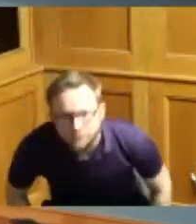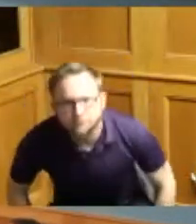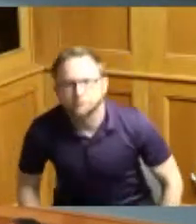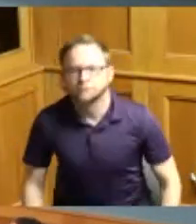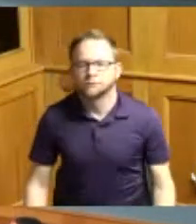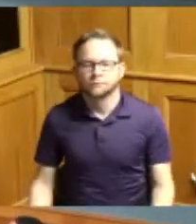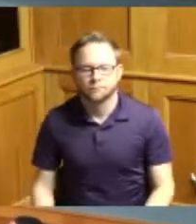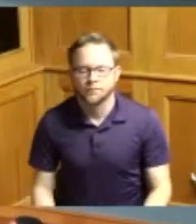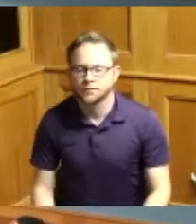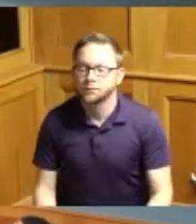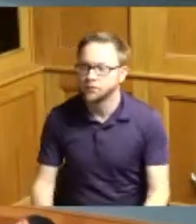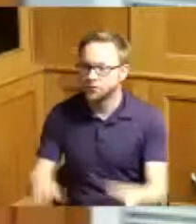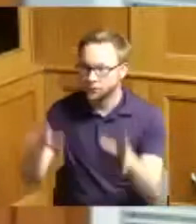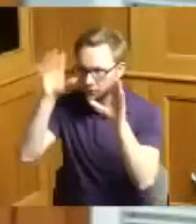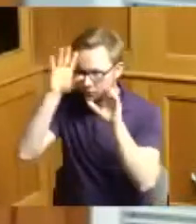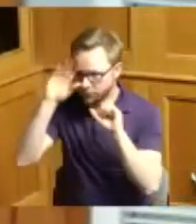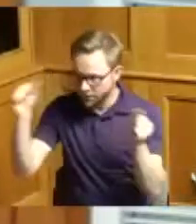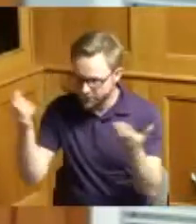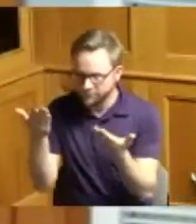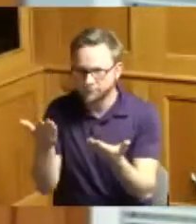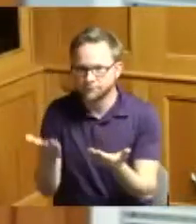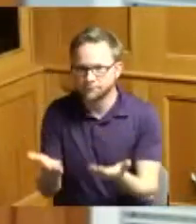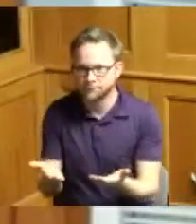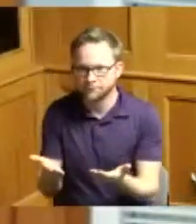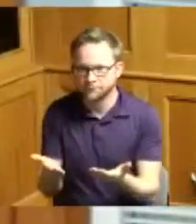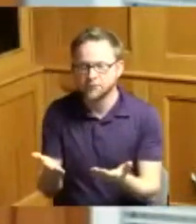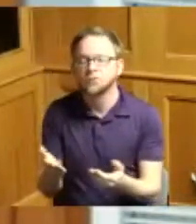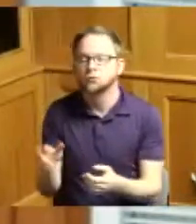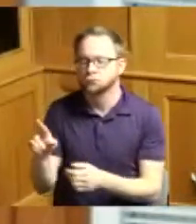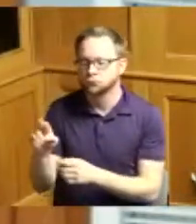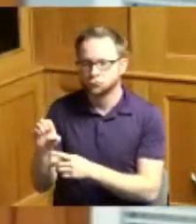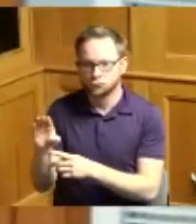Madam President Commissioner Reece Commissioner Driehaus